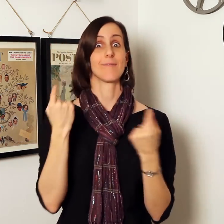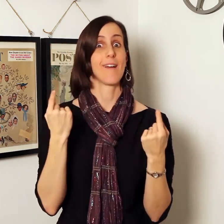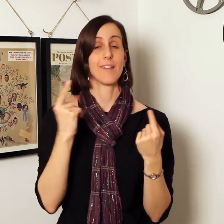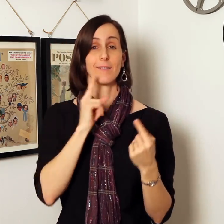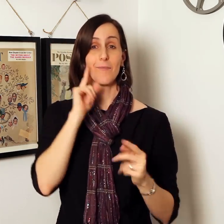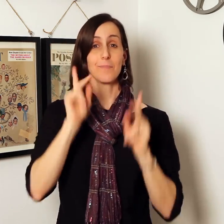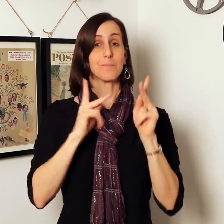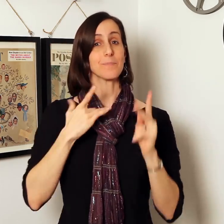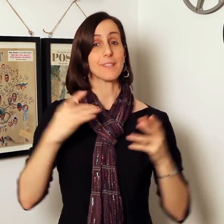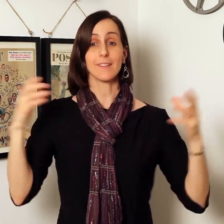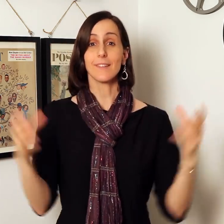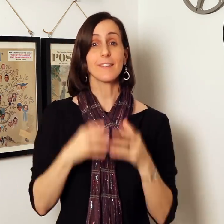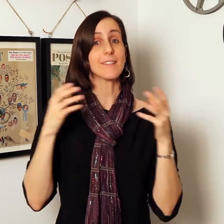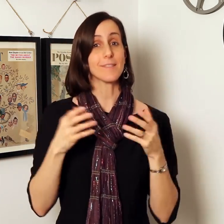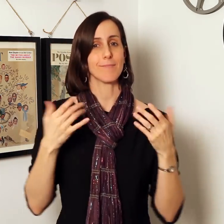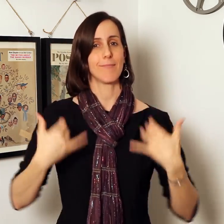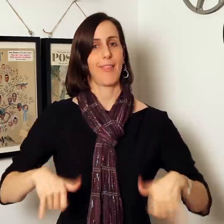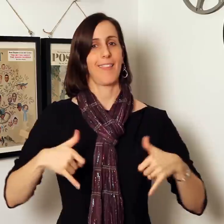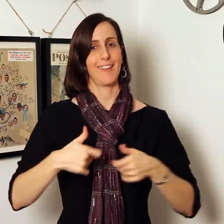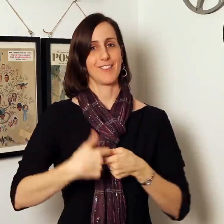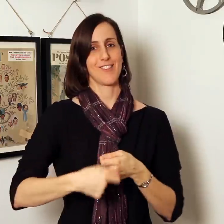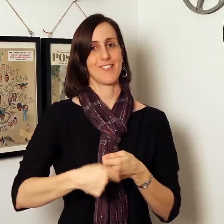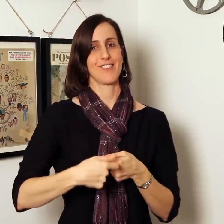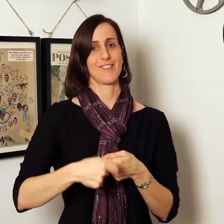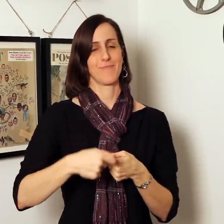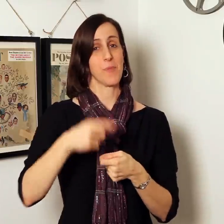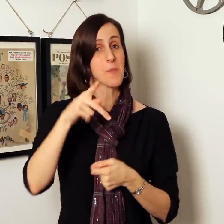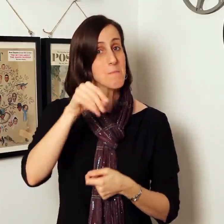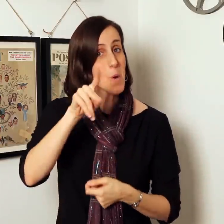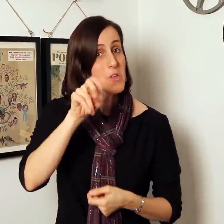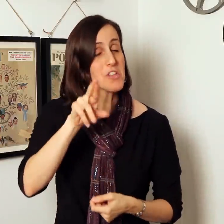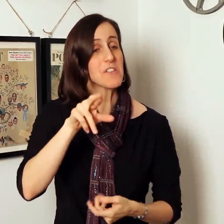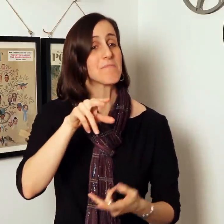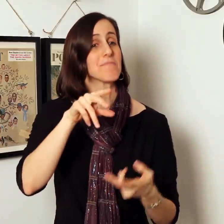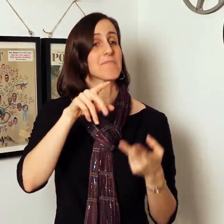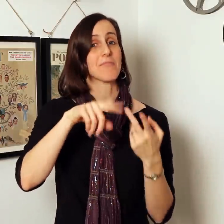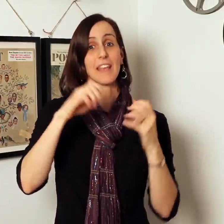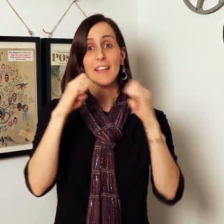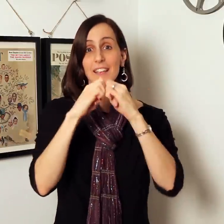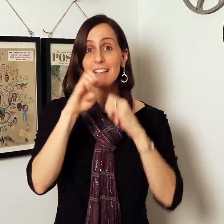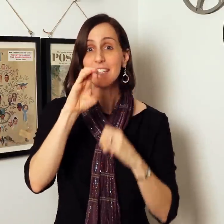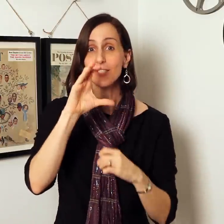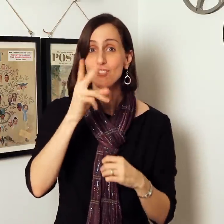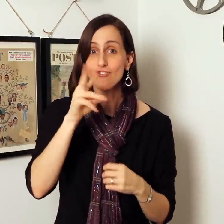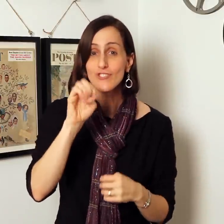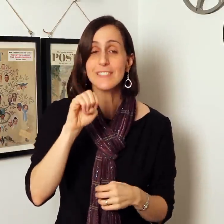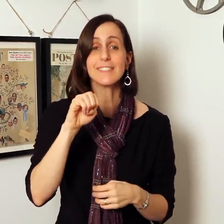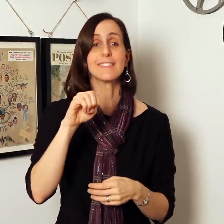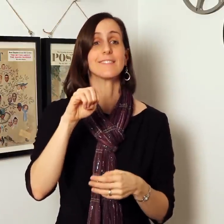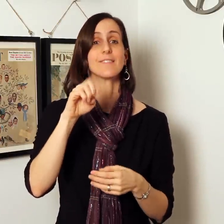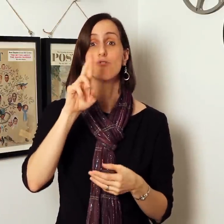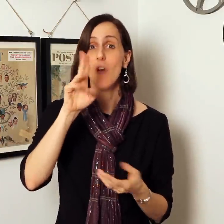many Deaf people tend to get together and play cards. They'll play poker, euchre, rummy and so on.